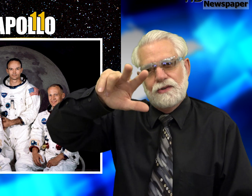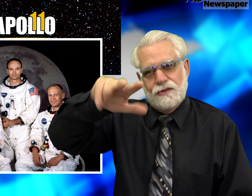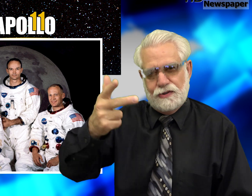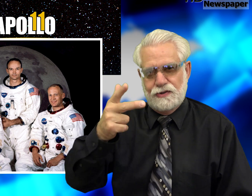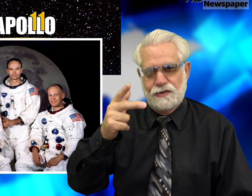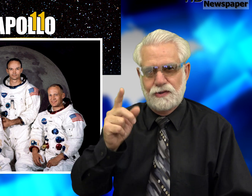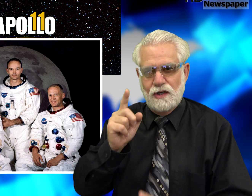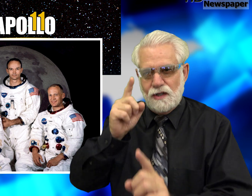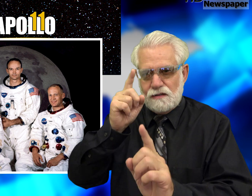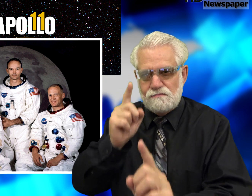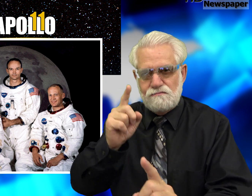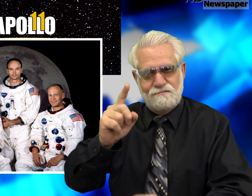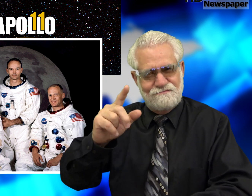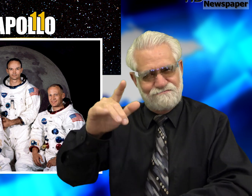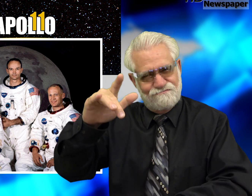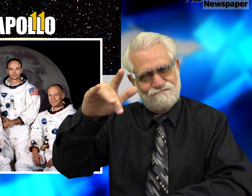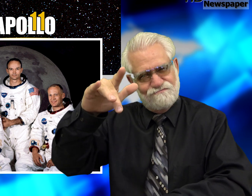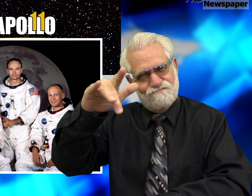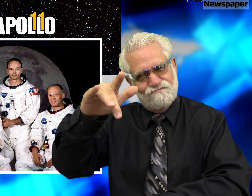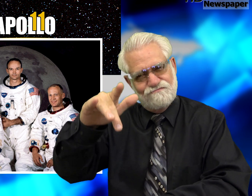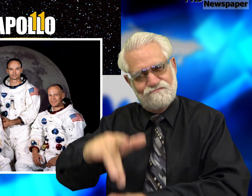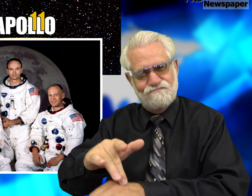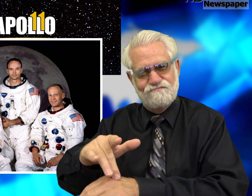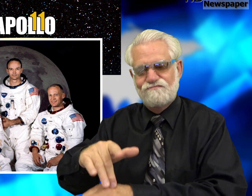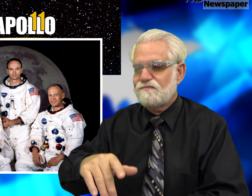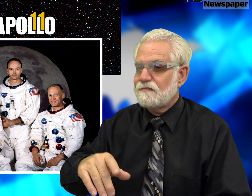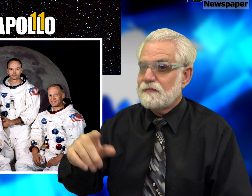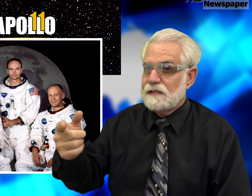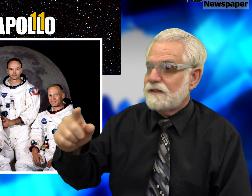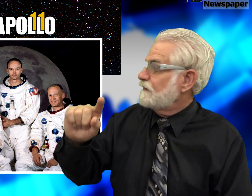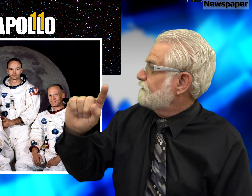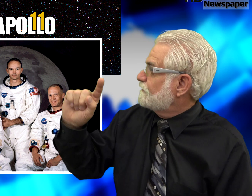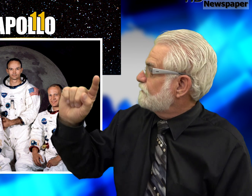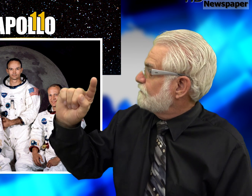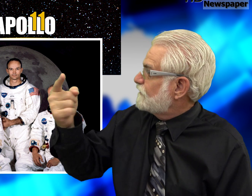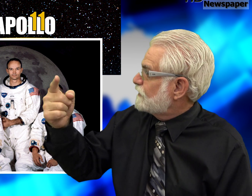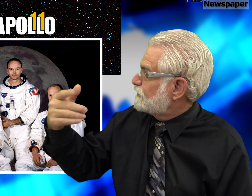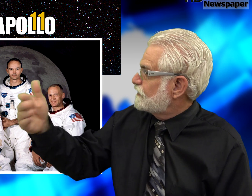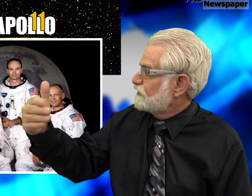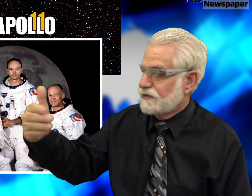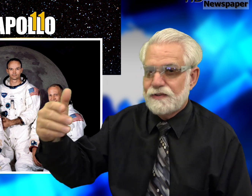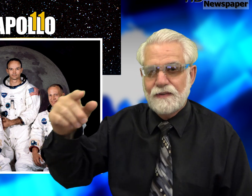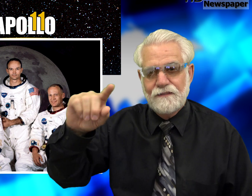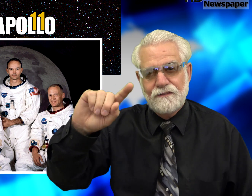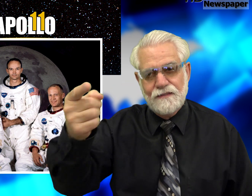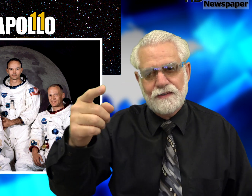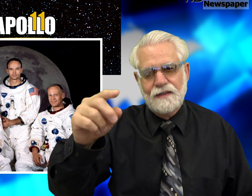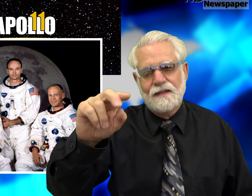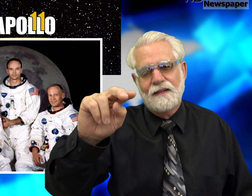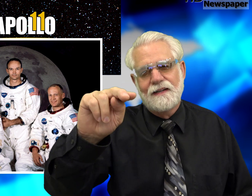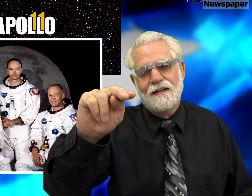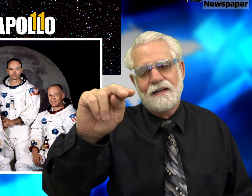far right is the 3rd one to walk on the moon.